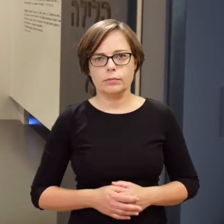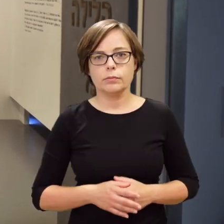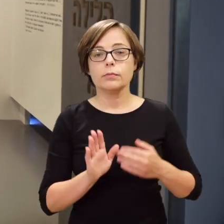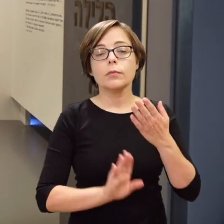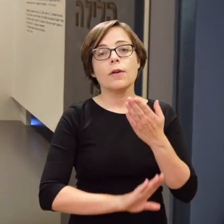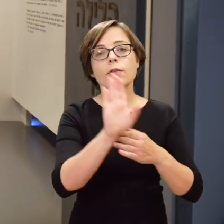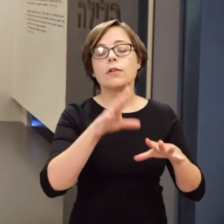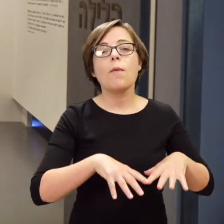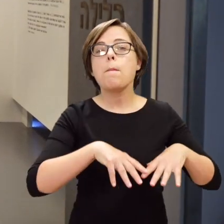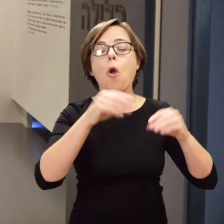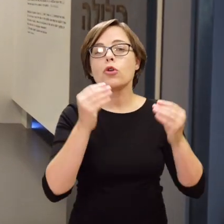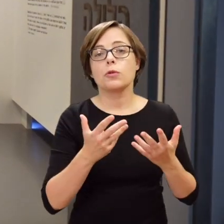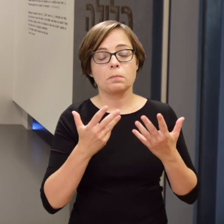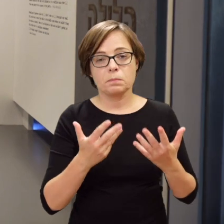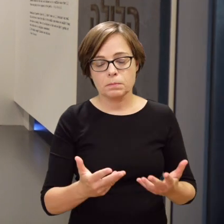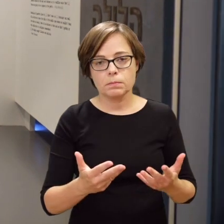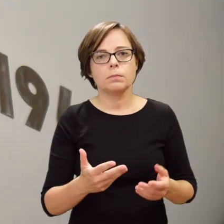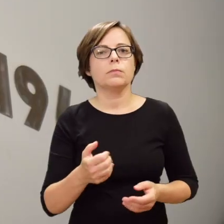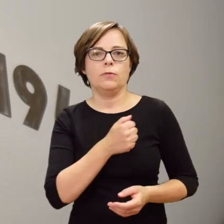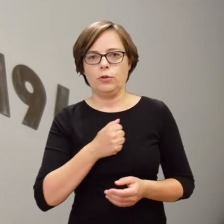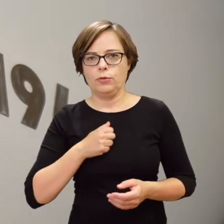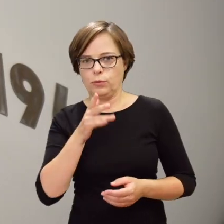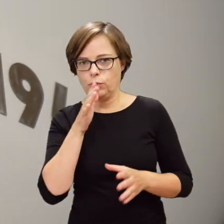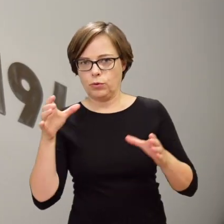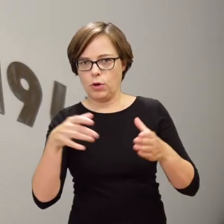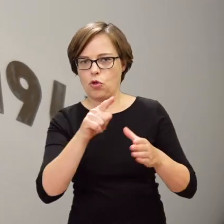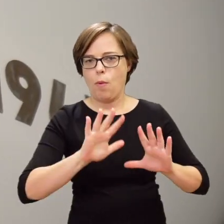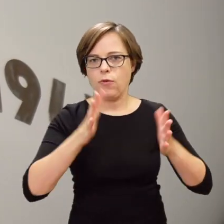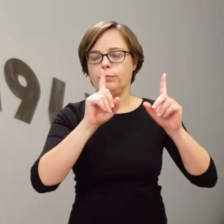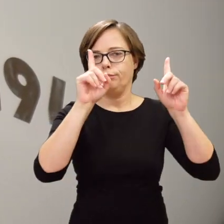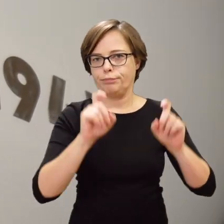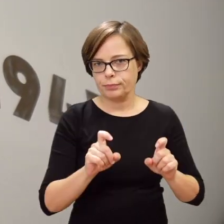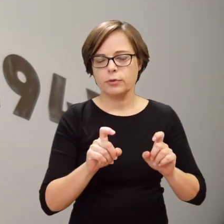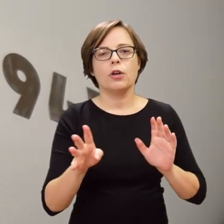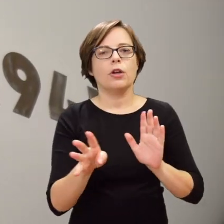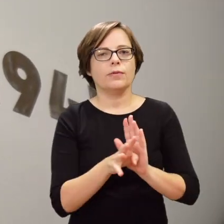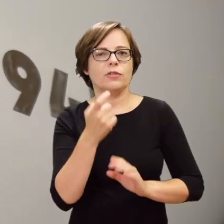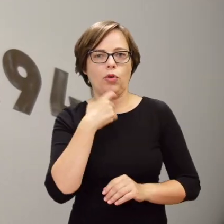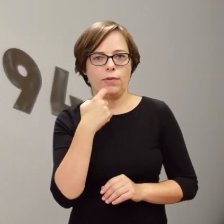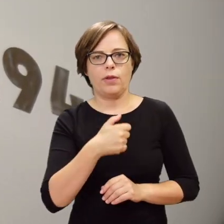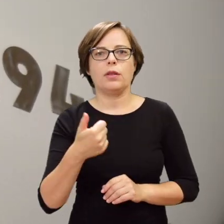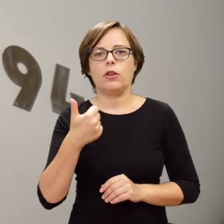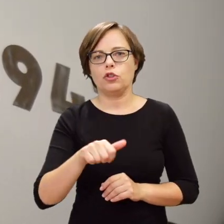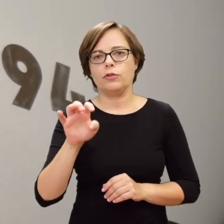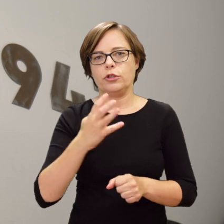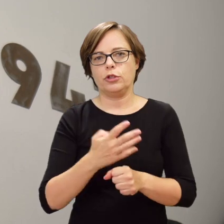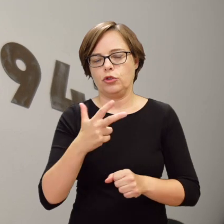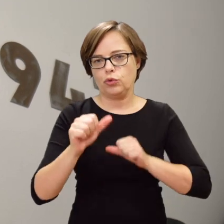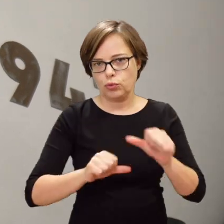We begin our story with the outbreak of the Warsaw Ghetto Uprising on 19 April 1943.